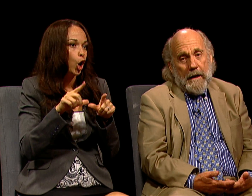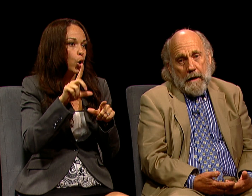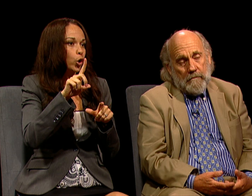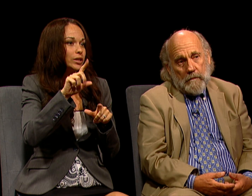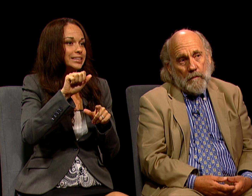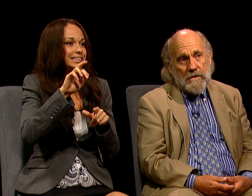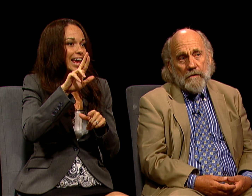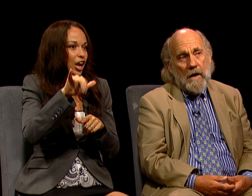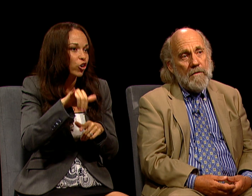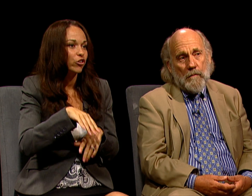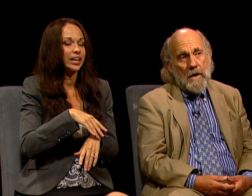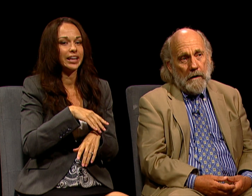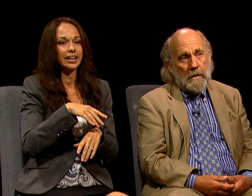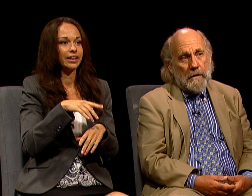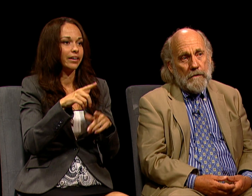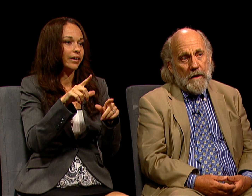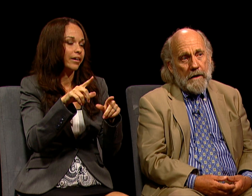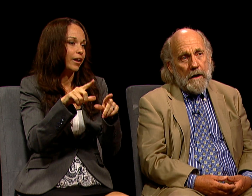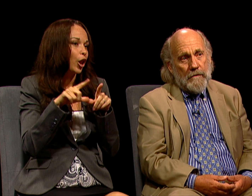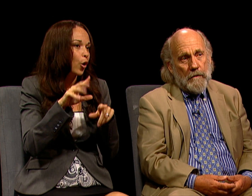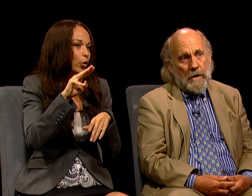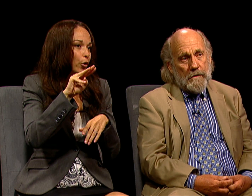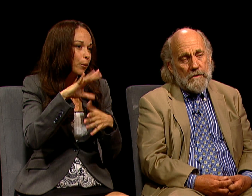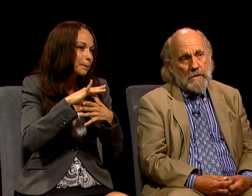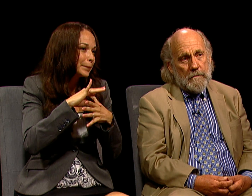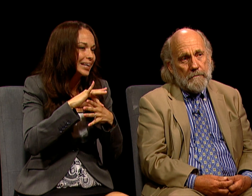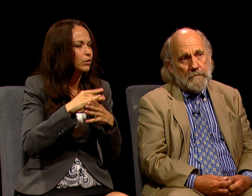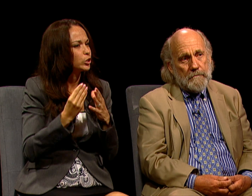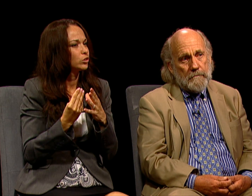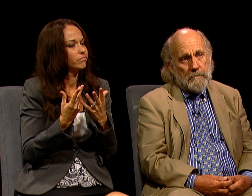AND WE SURVIVED WELL UNDER THAT KIND OF AGRARIAN SYSTEM.